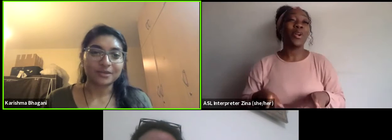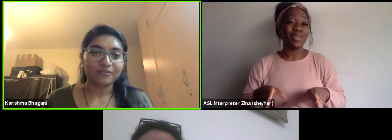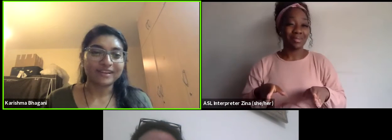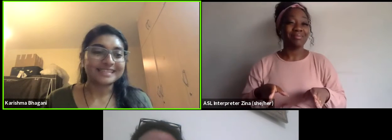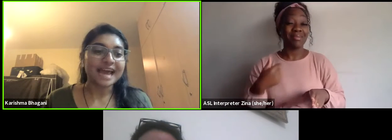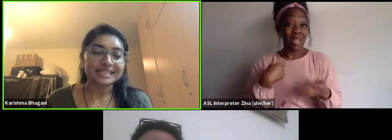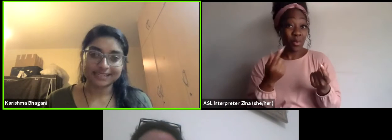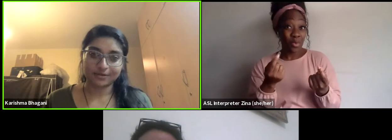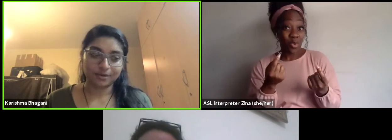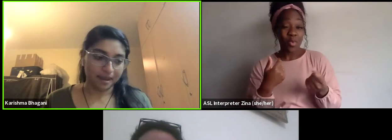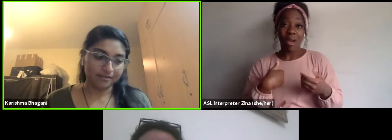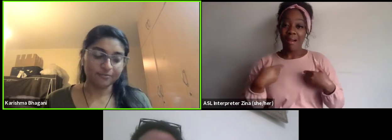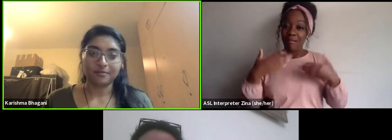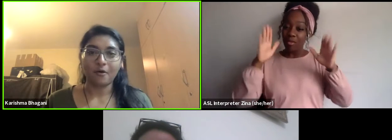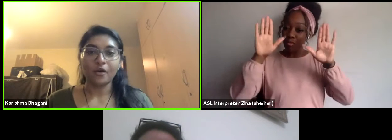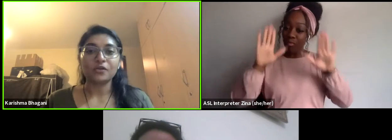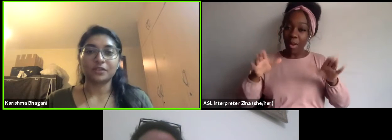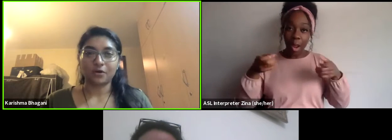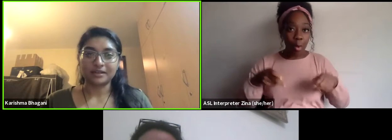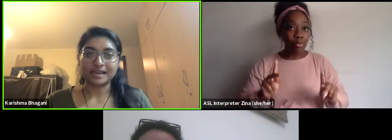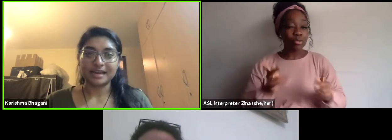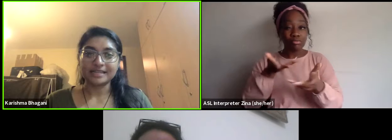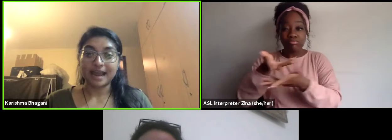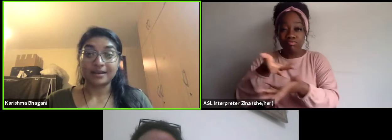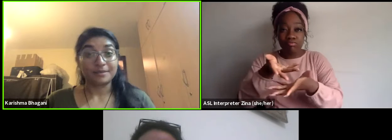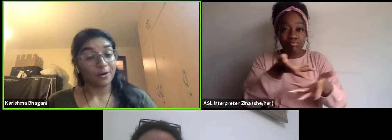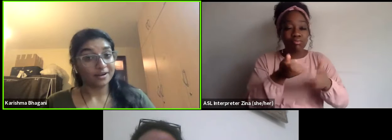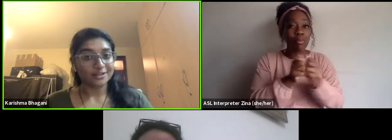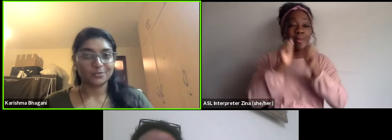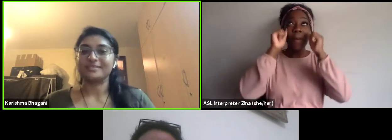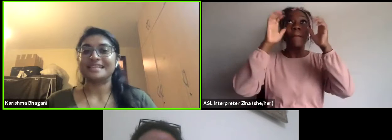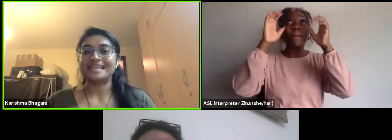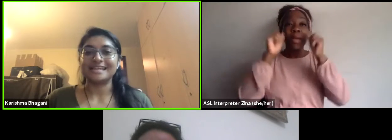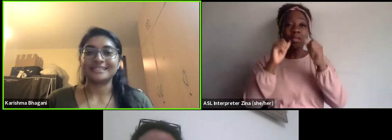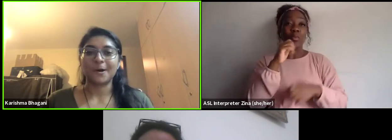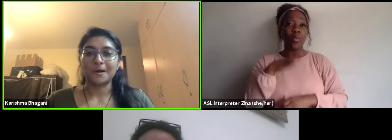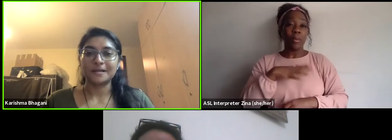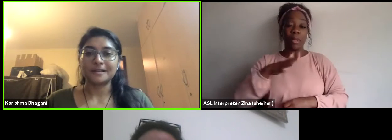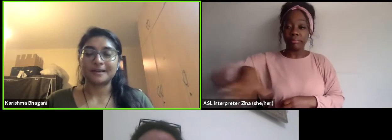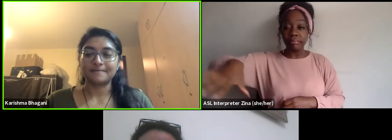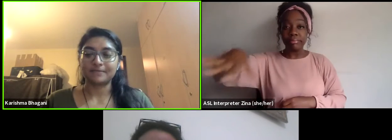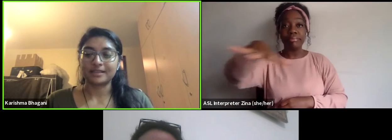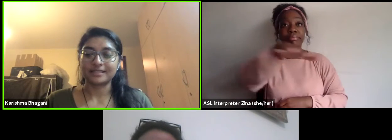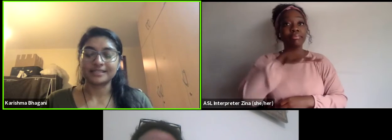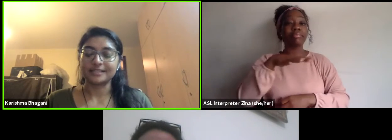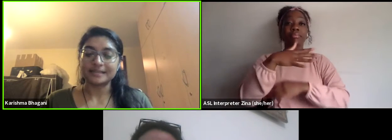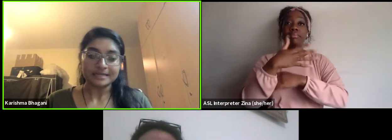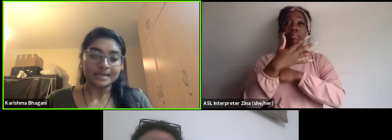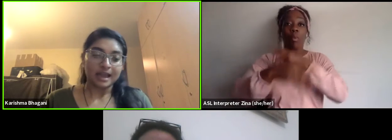with fantastic women from all over the continent and beyond as you will see later on in the season,